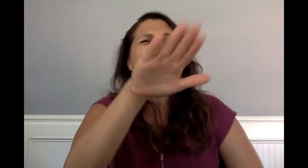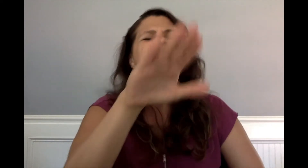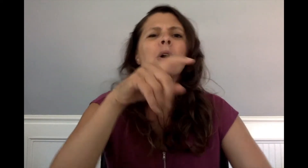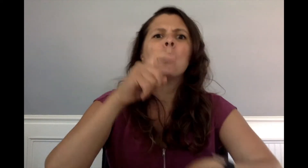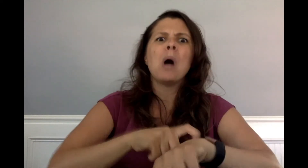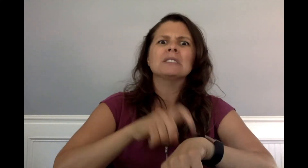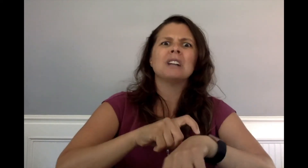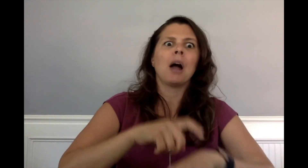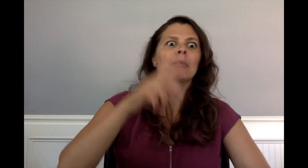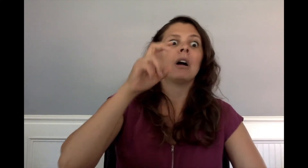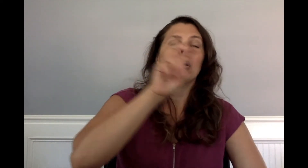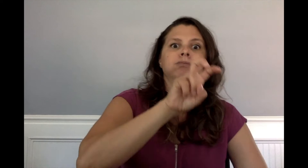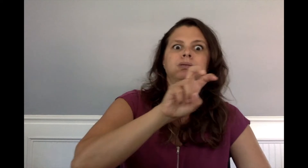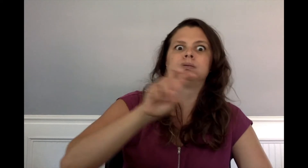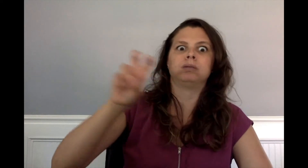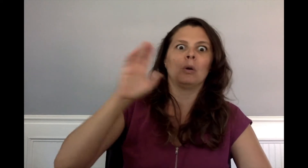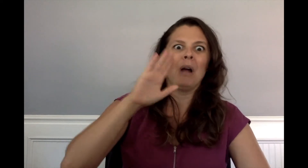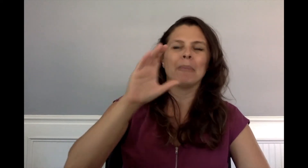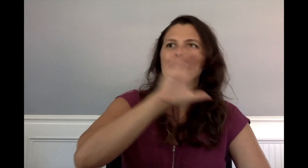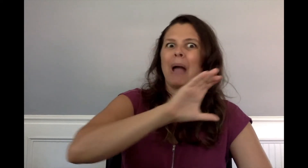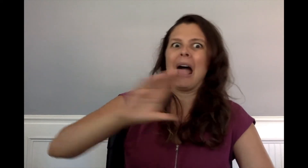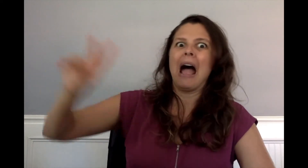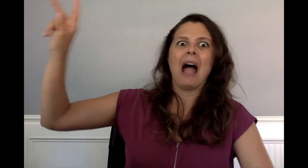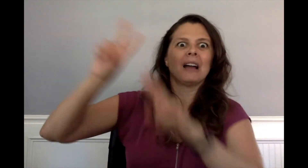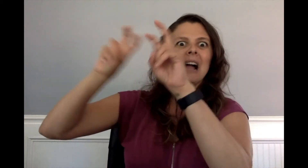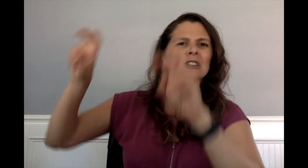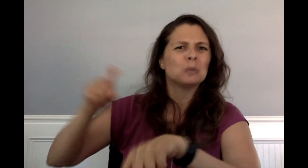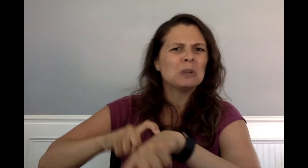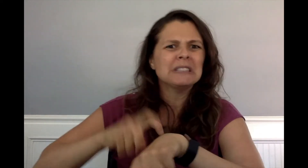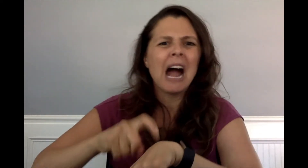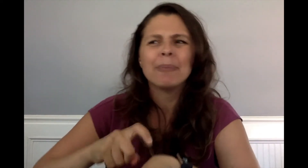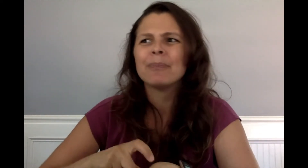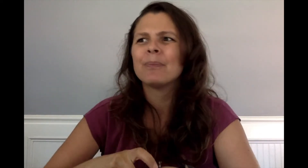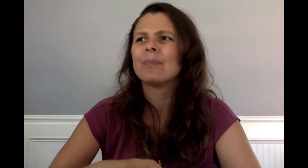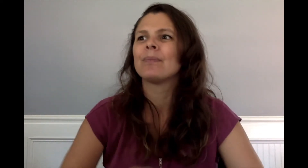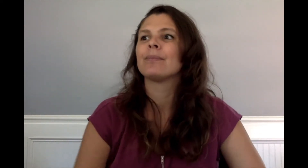"When does the gondola leave next?" Charlie asked.